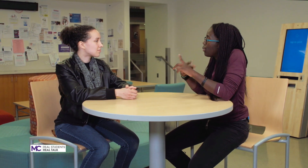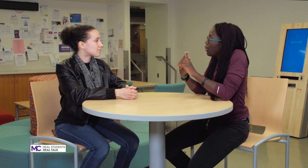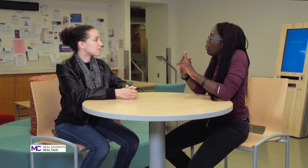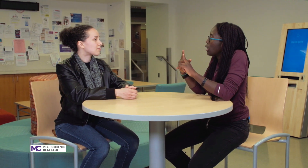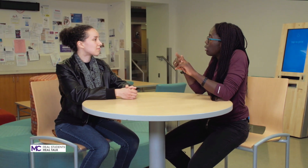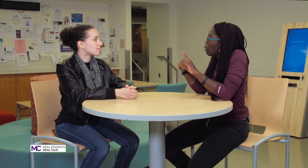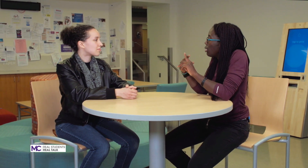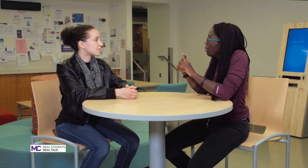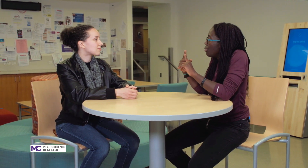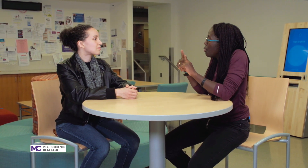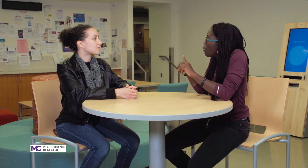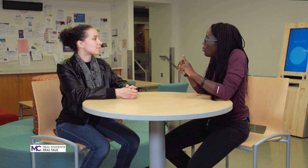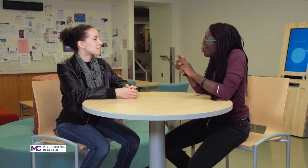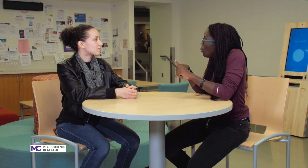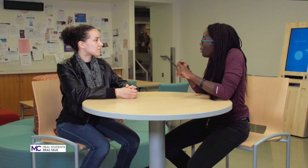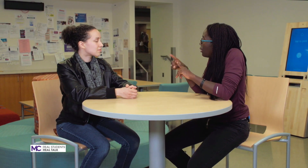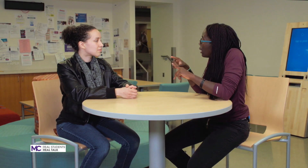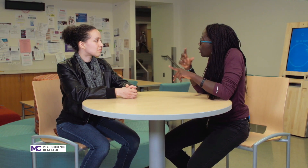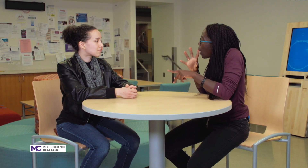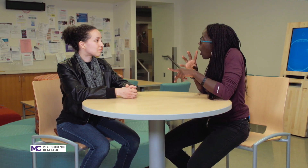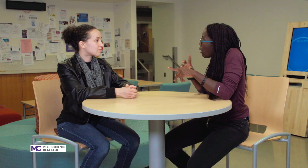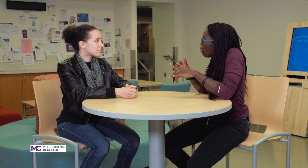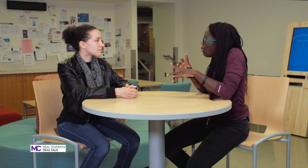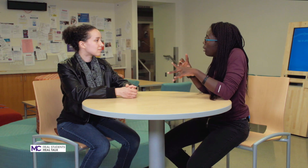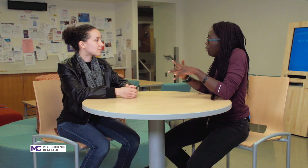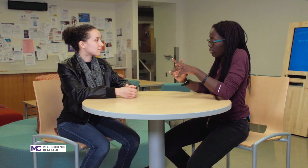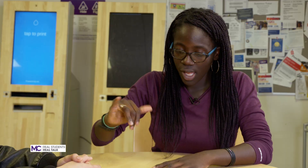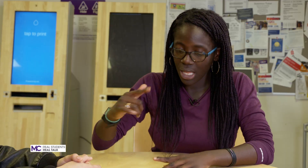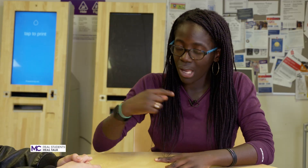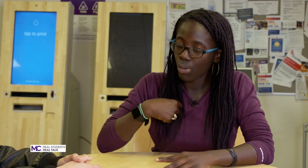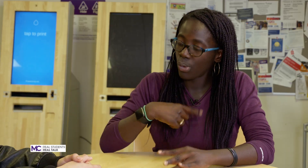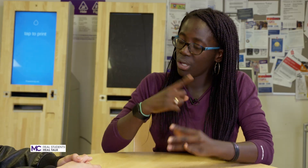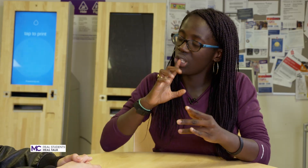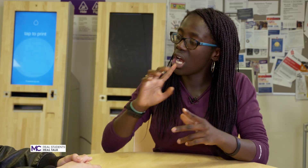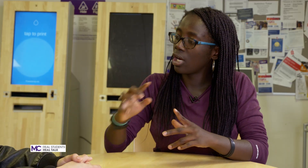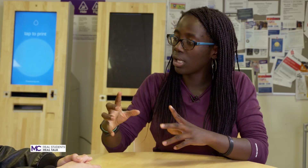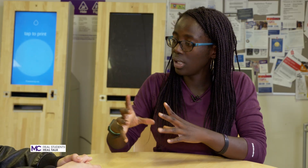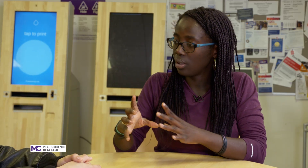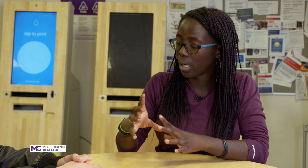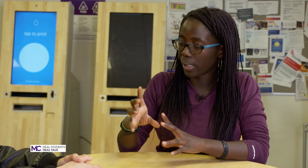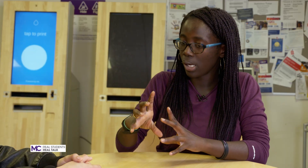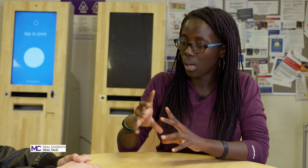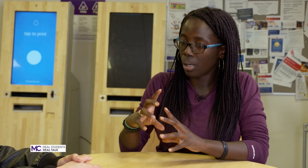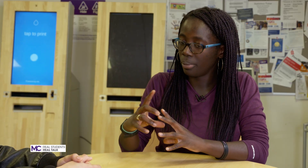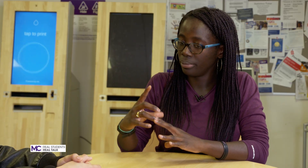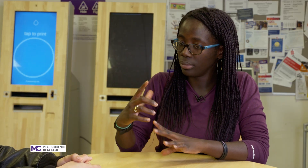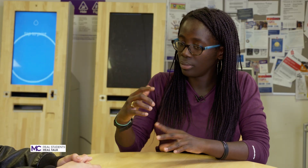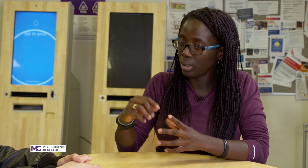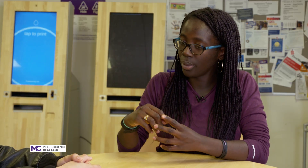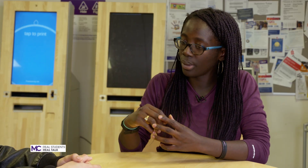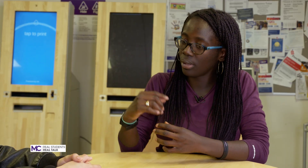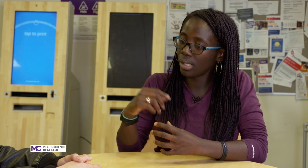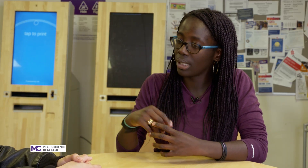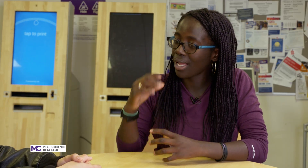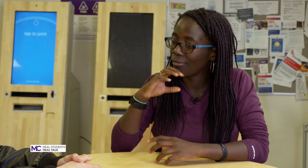we bring it when when they talk well like which hug only and in the cafeteria